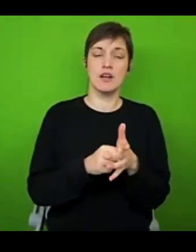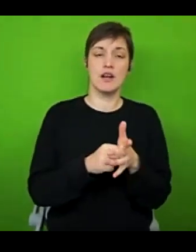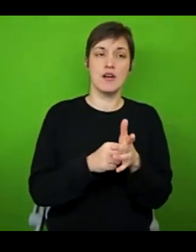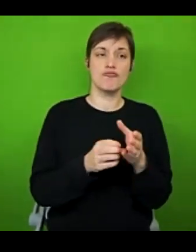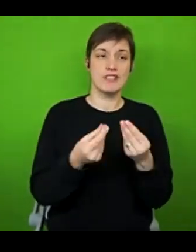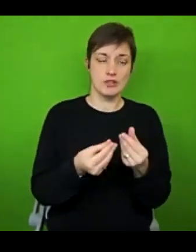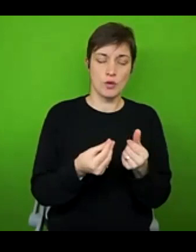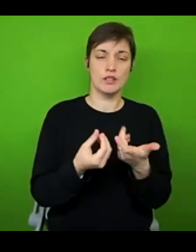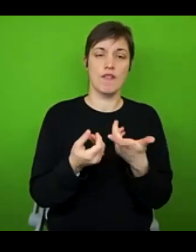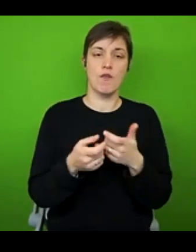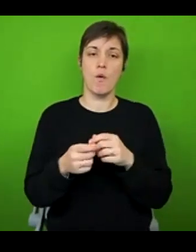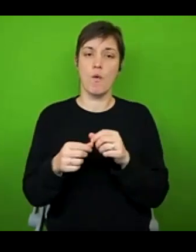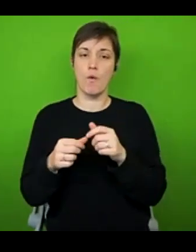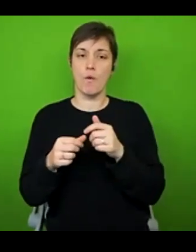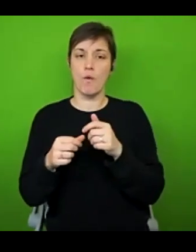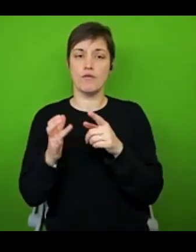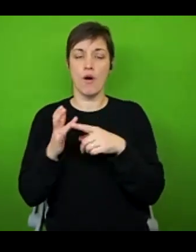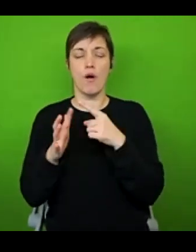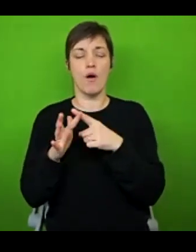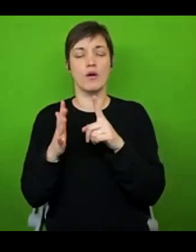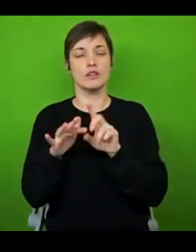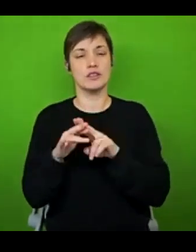fatigue management. So that's brilliant, thank you for sharing that.